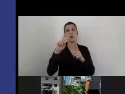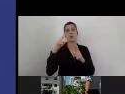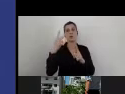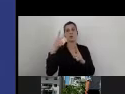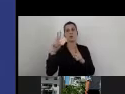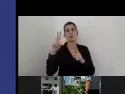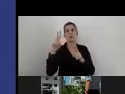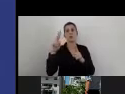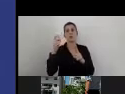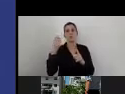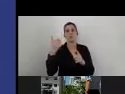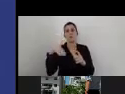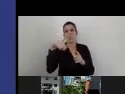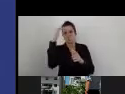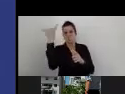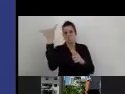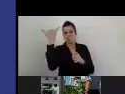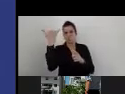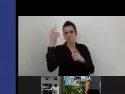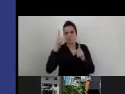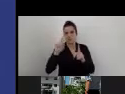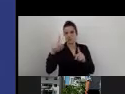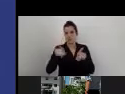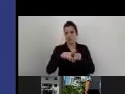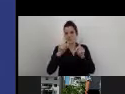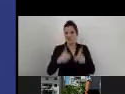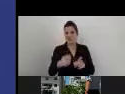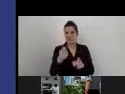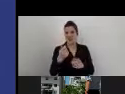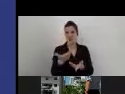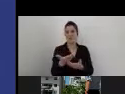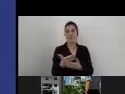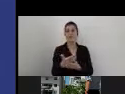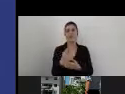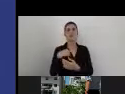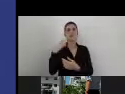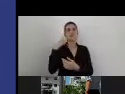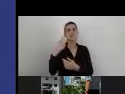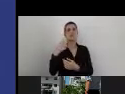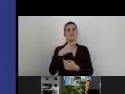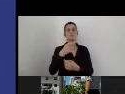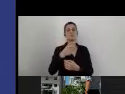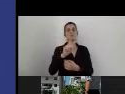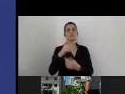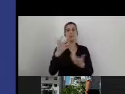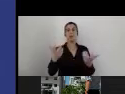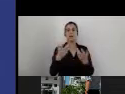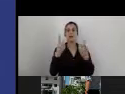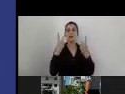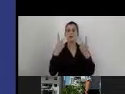I think here we have a very important tool to reflect those organizations,